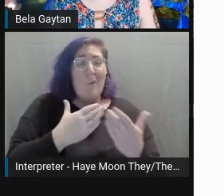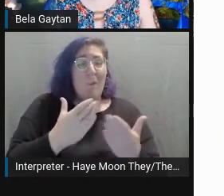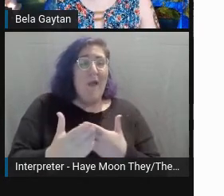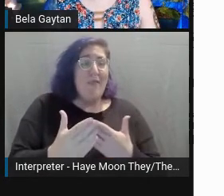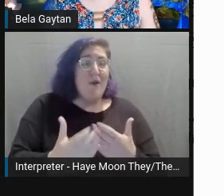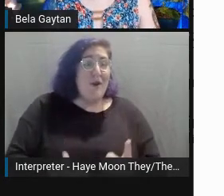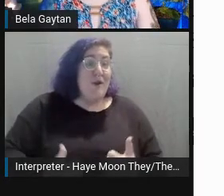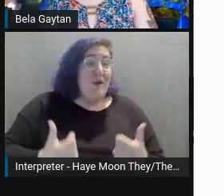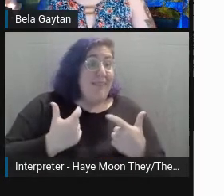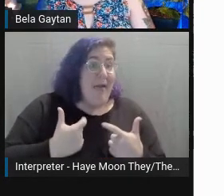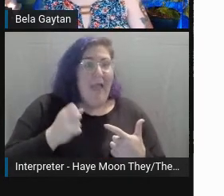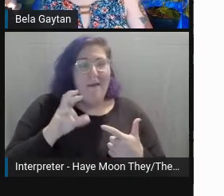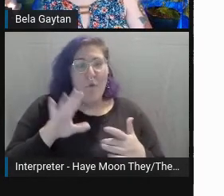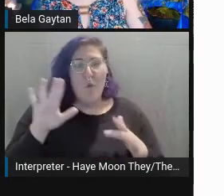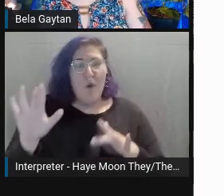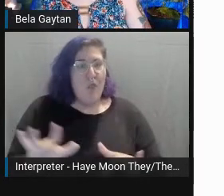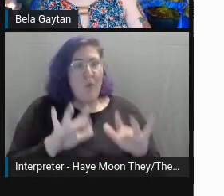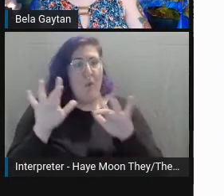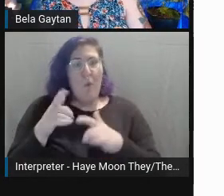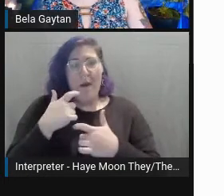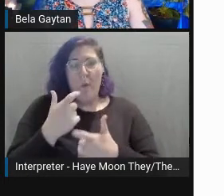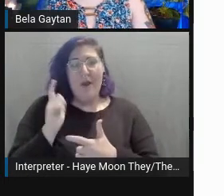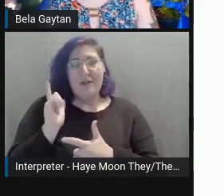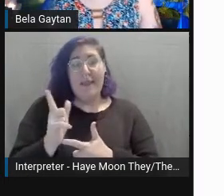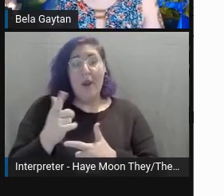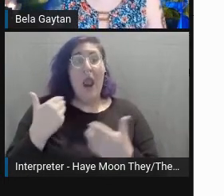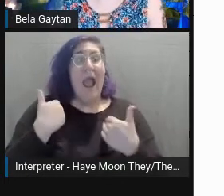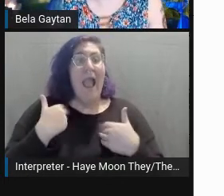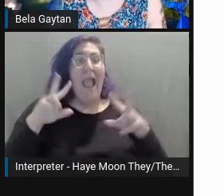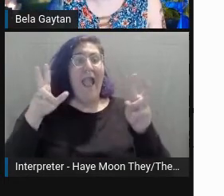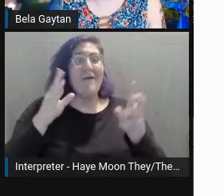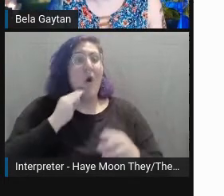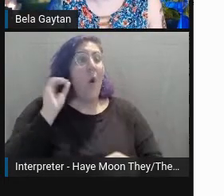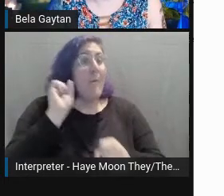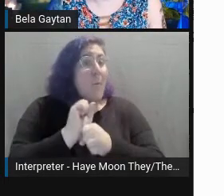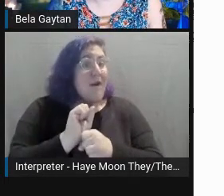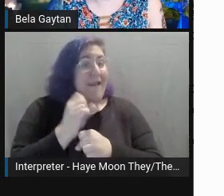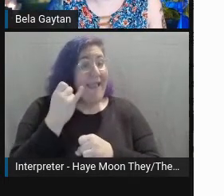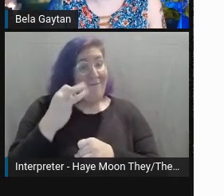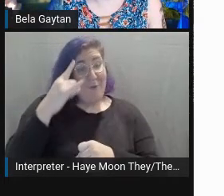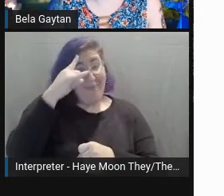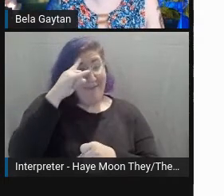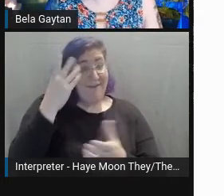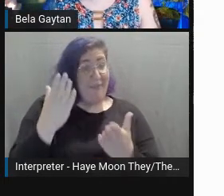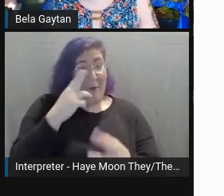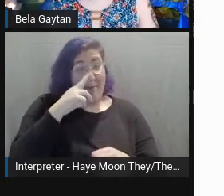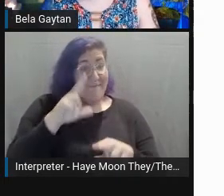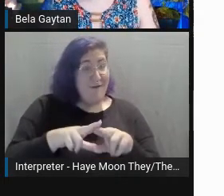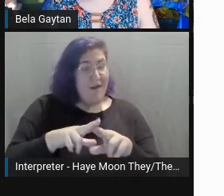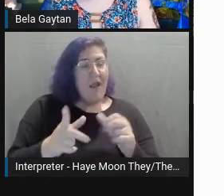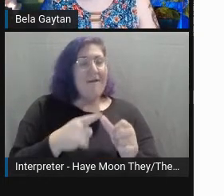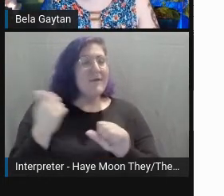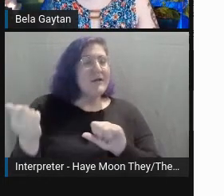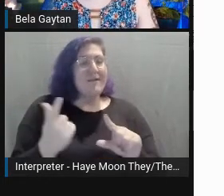I have homework, if any of you think that sounds fun. First of all, contact me wherever you'd like.